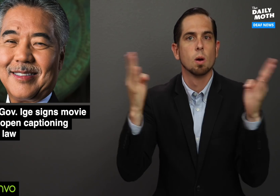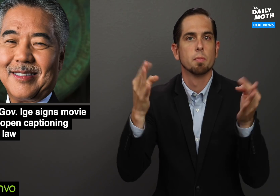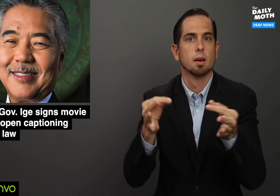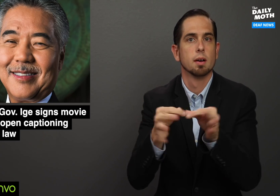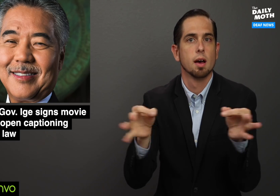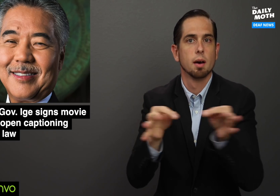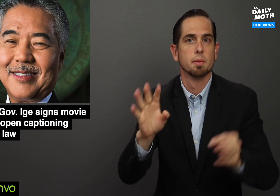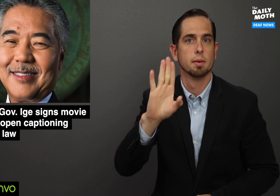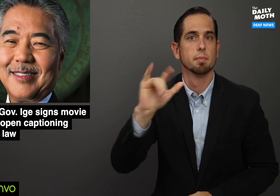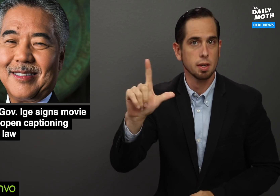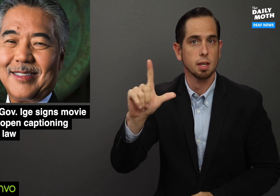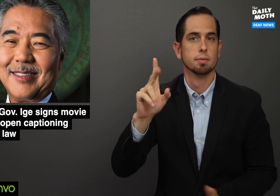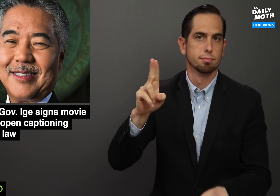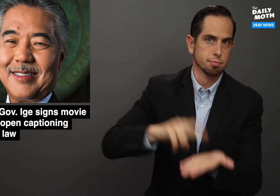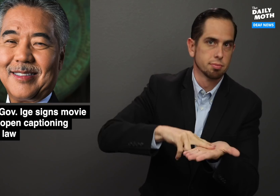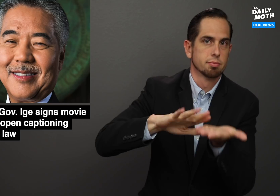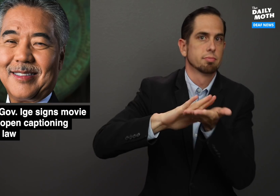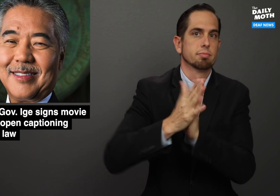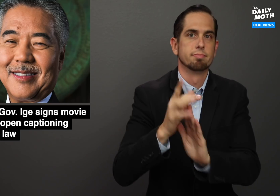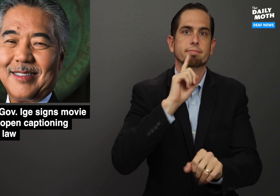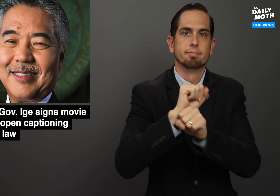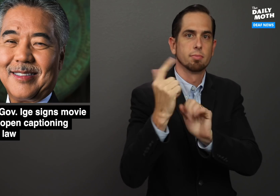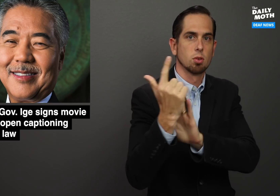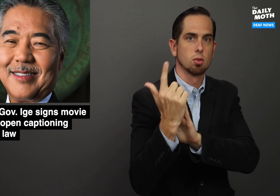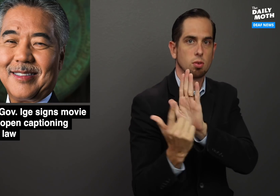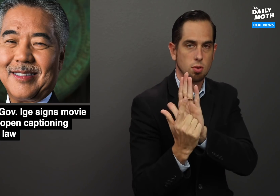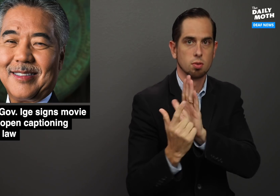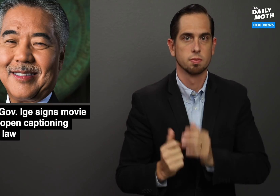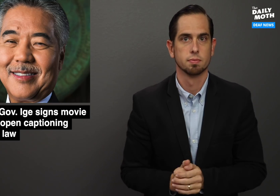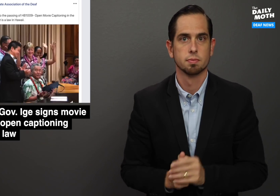open captioning bill into law.